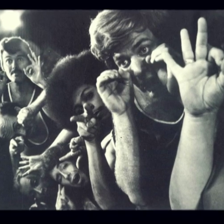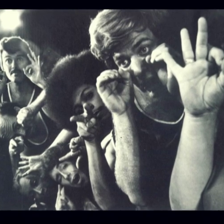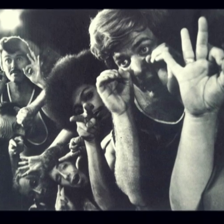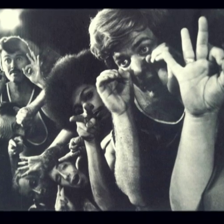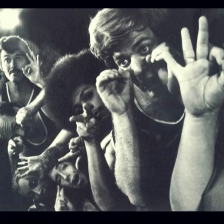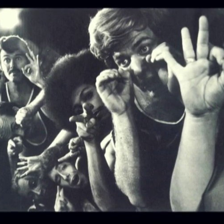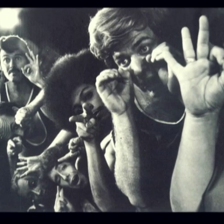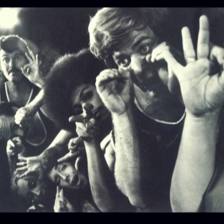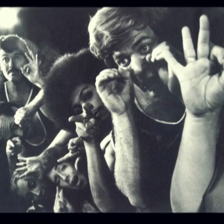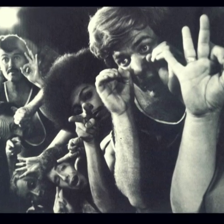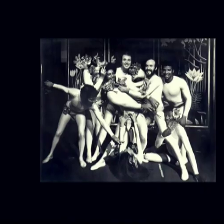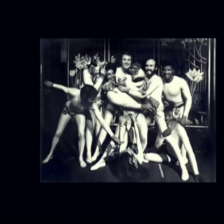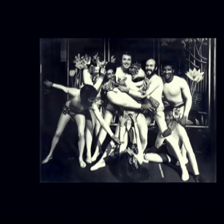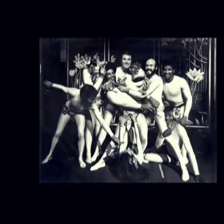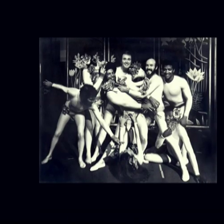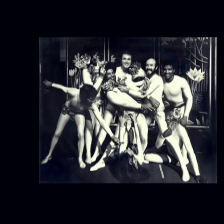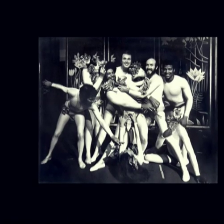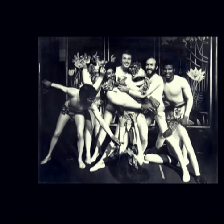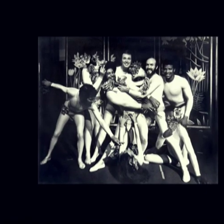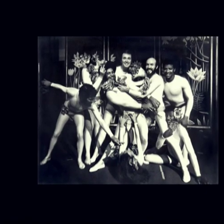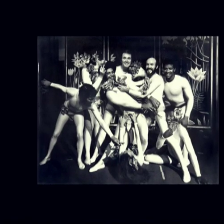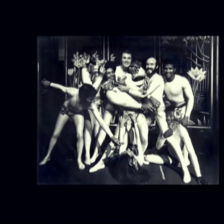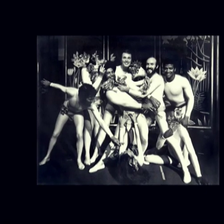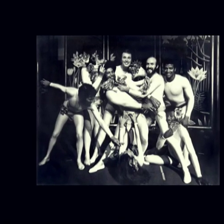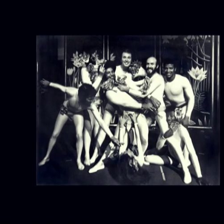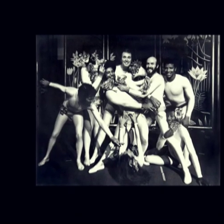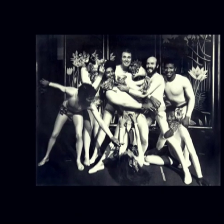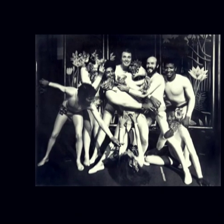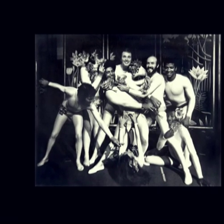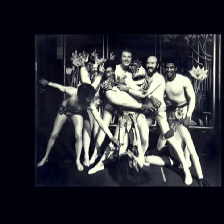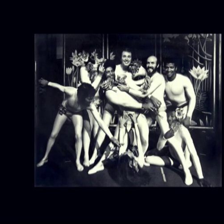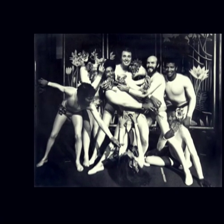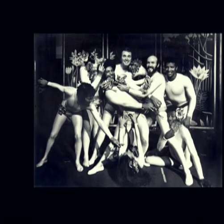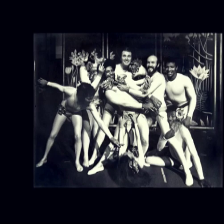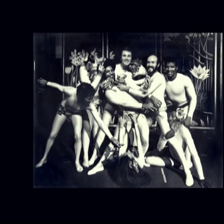Also, since our audiences were predominantly hearing, 85% of them,